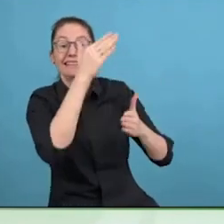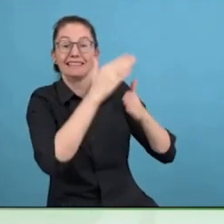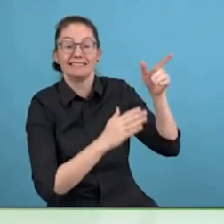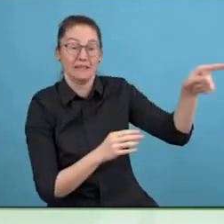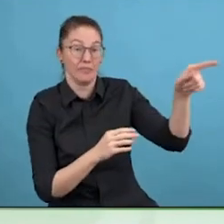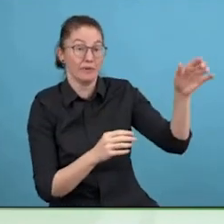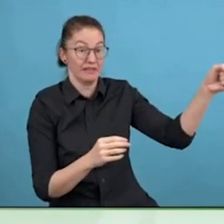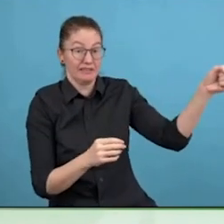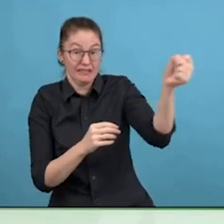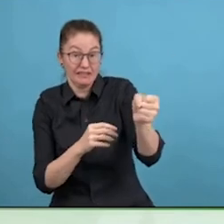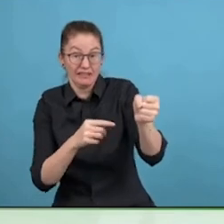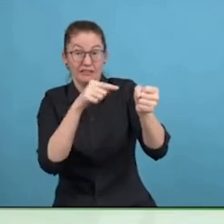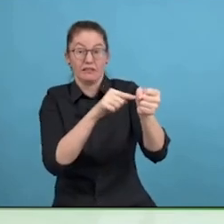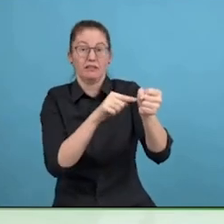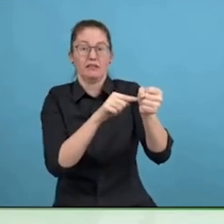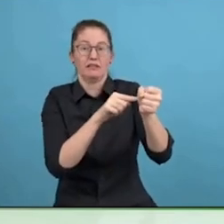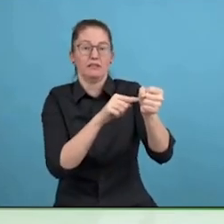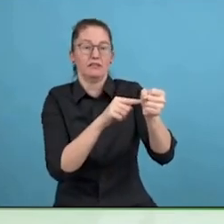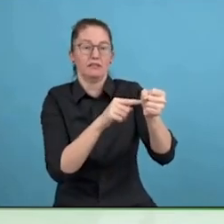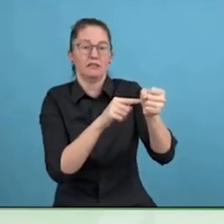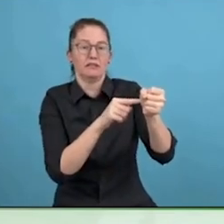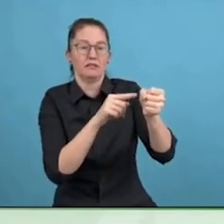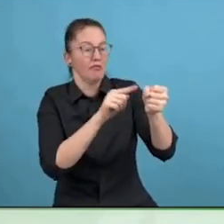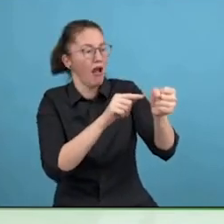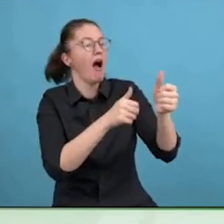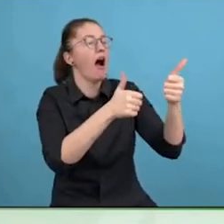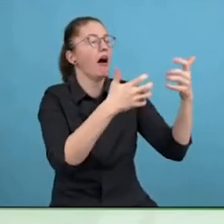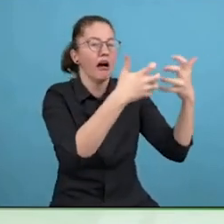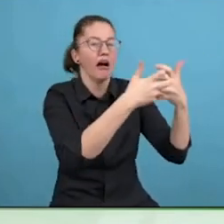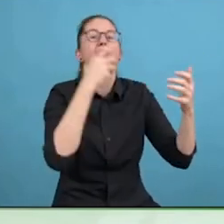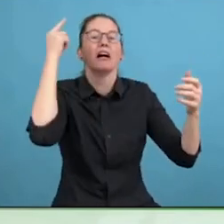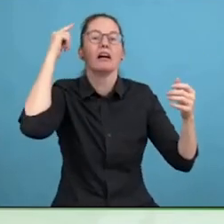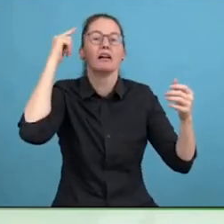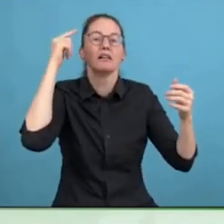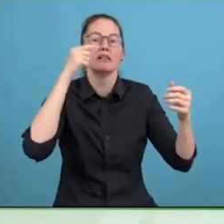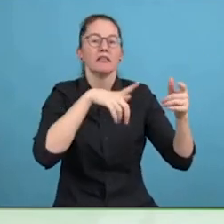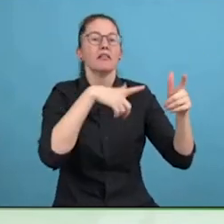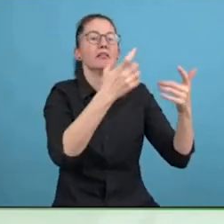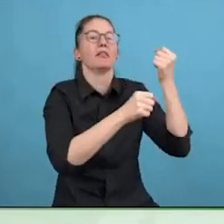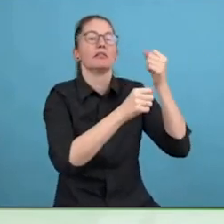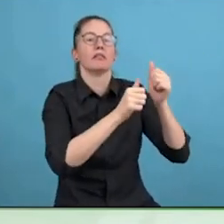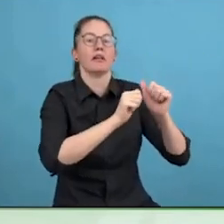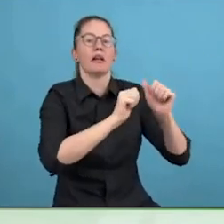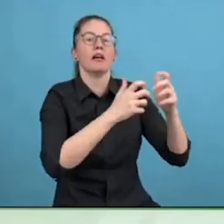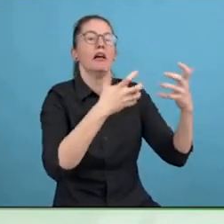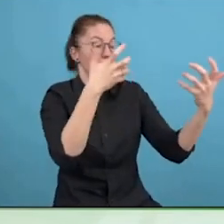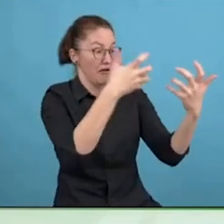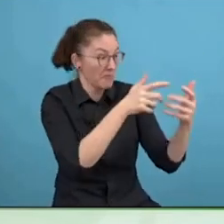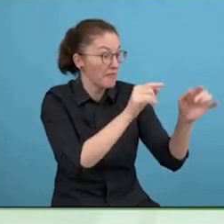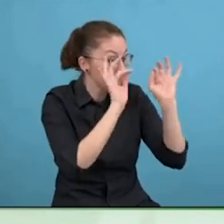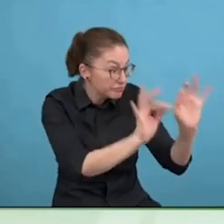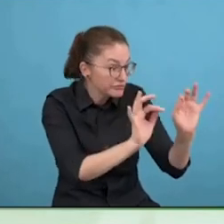and if you don't evolve with the users, whereas innovation coming, what is happening?